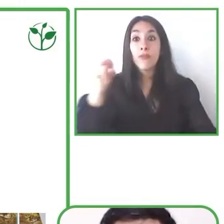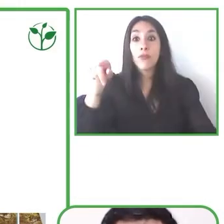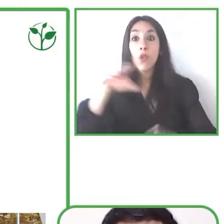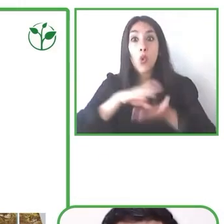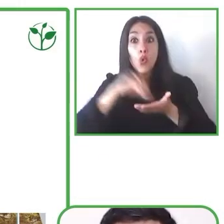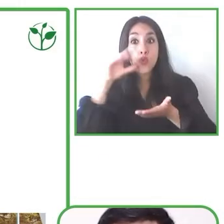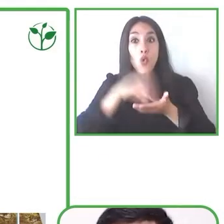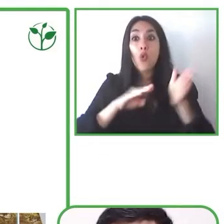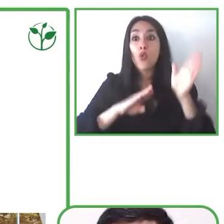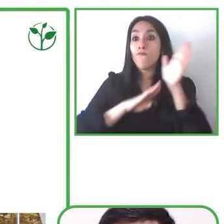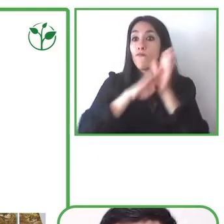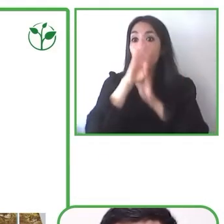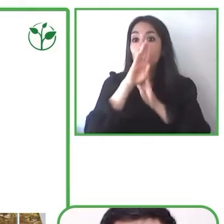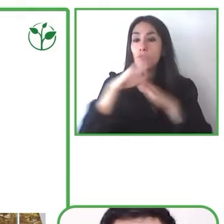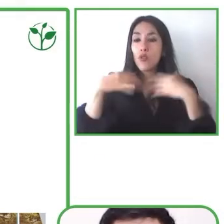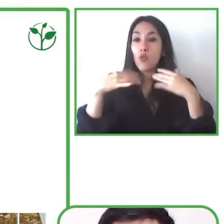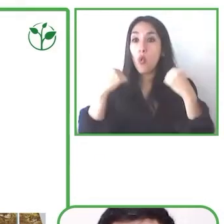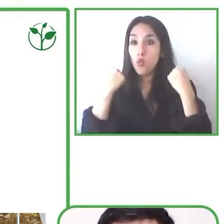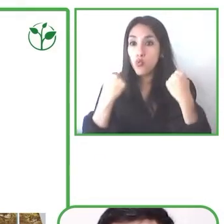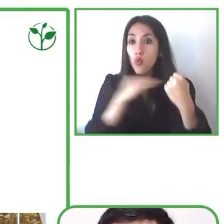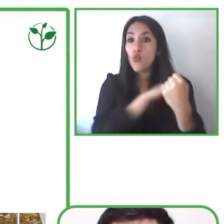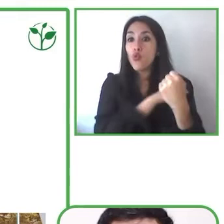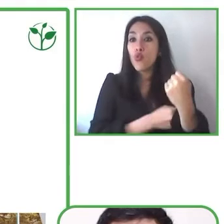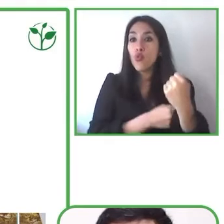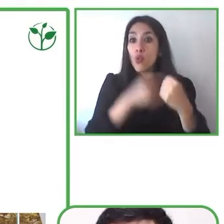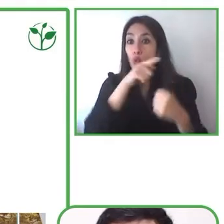learning of those children with educational needs.